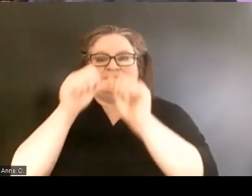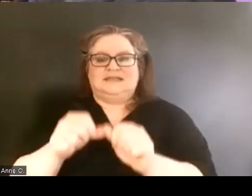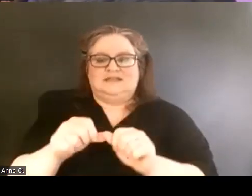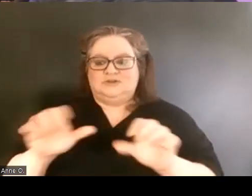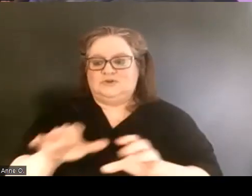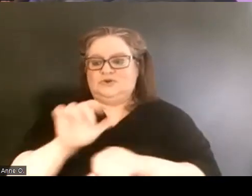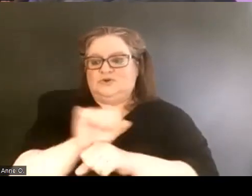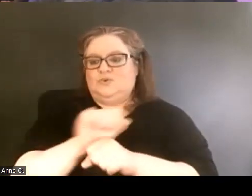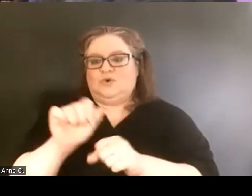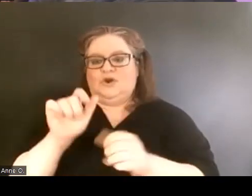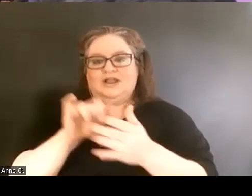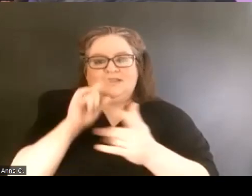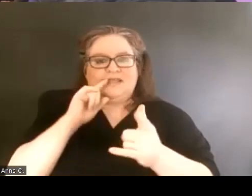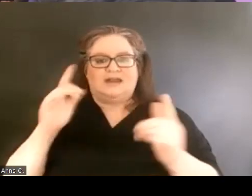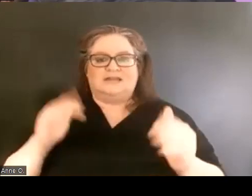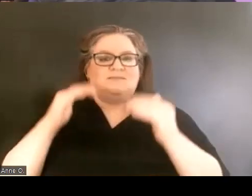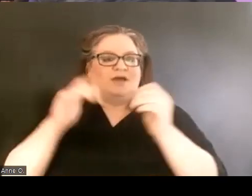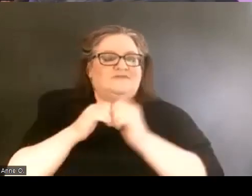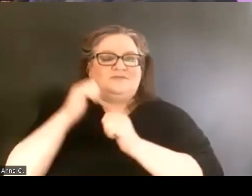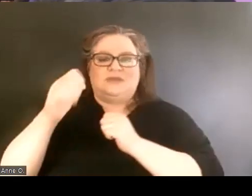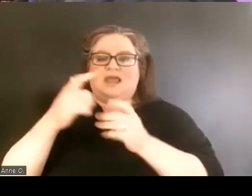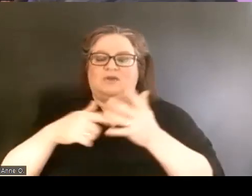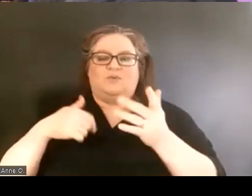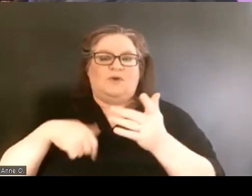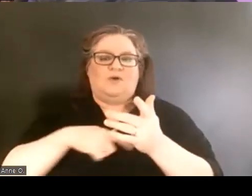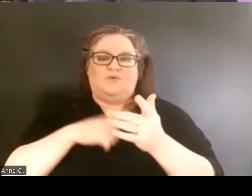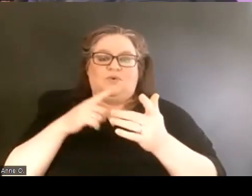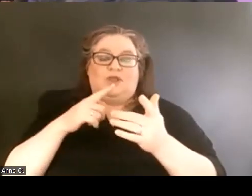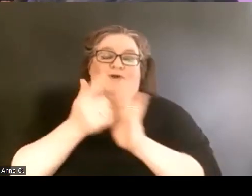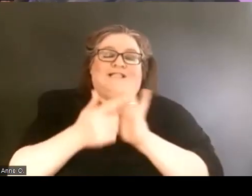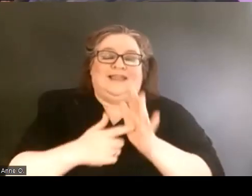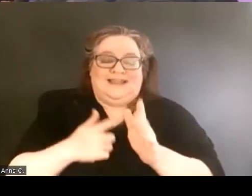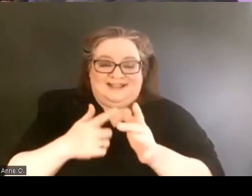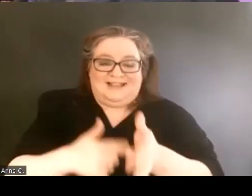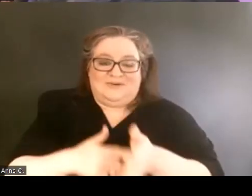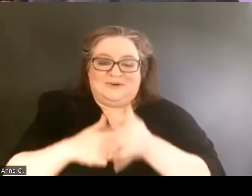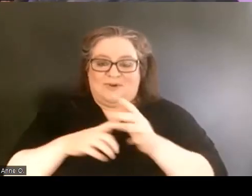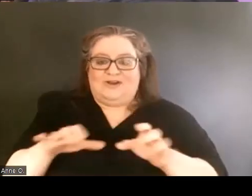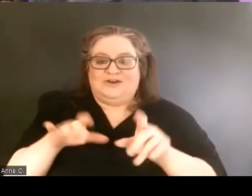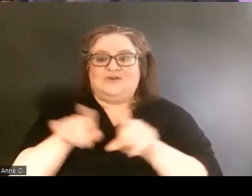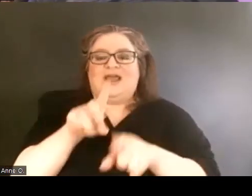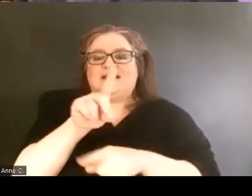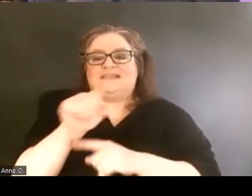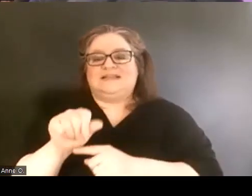that is above and beyond what we are legally required to do as a disability services office,